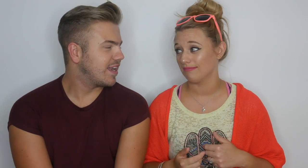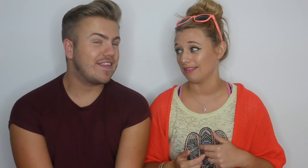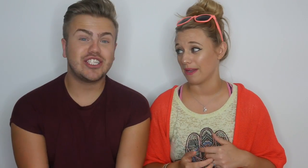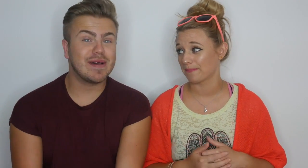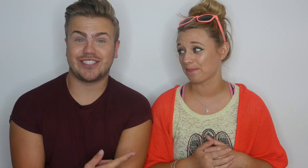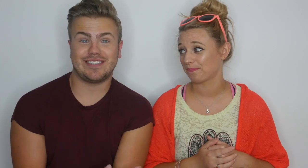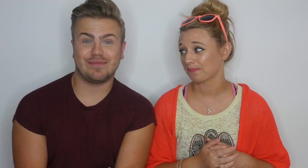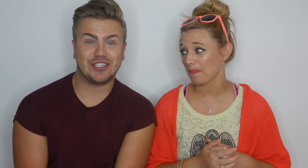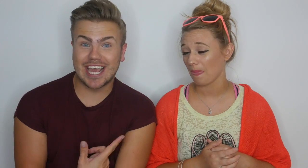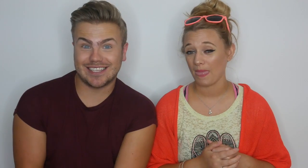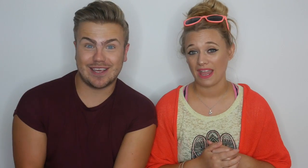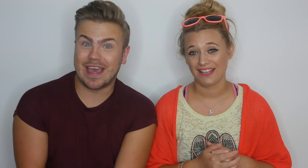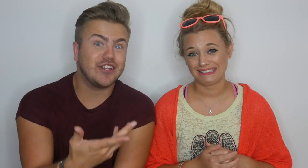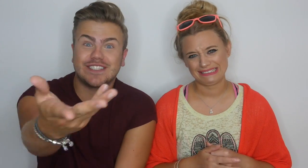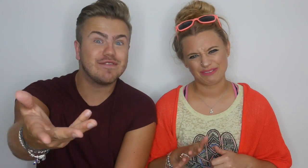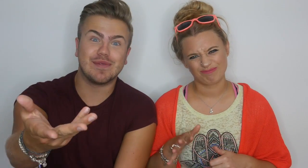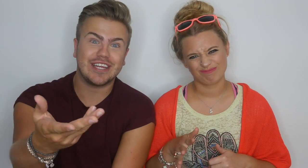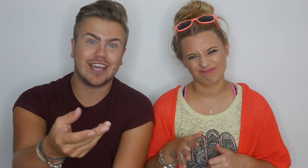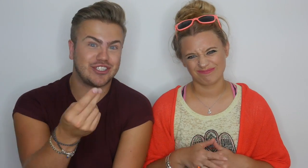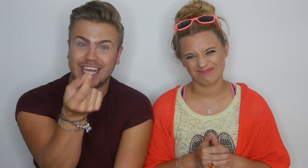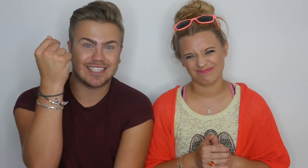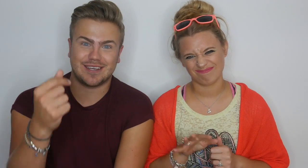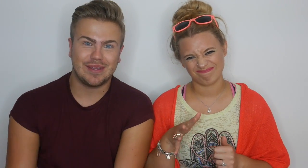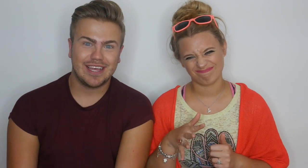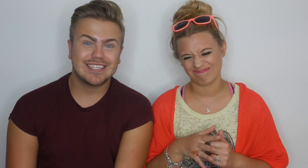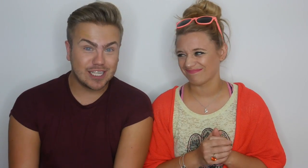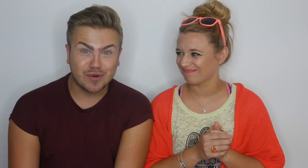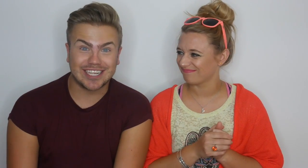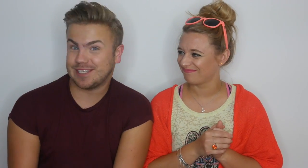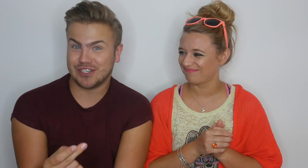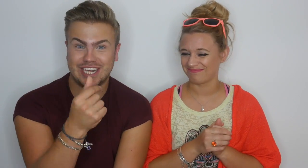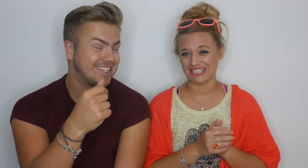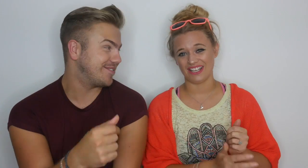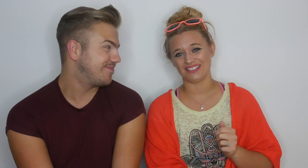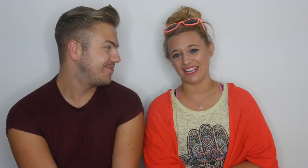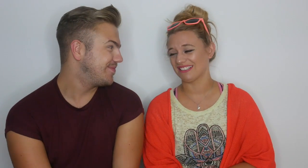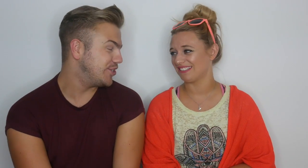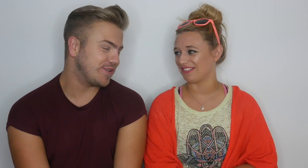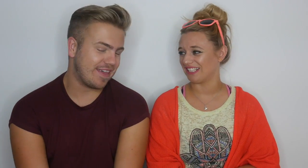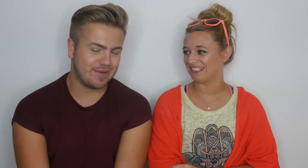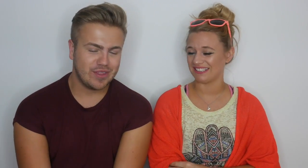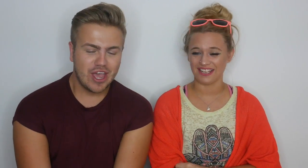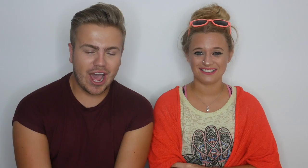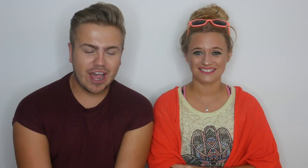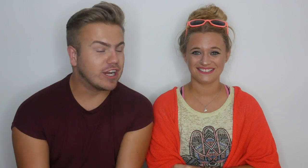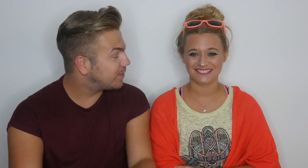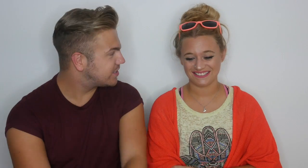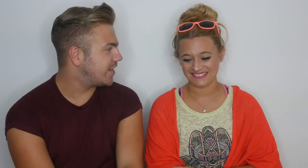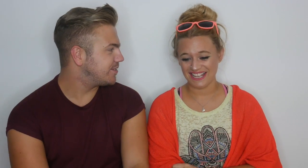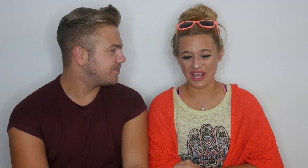W: And then she masters it, she gets it! You've seen from the videos she hits them! It takes practice, but she gets it! Right, shall we get started?